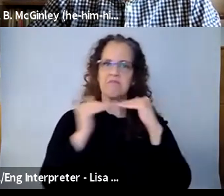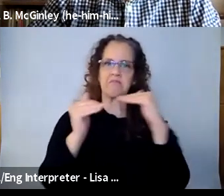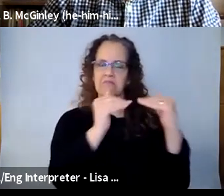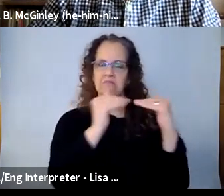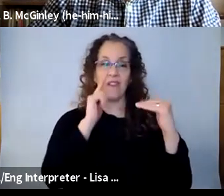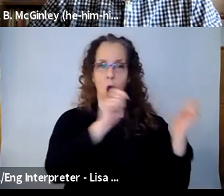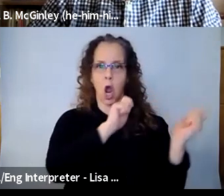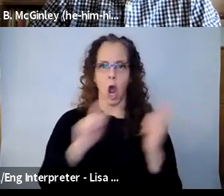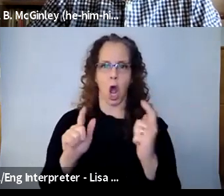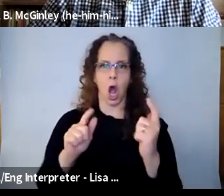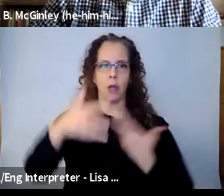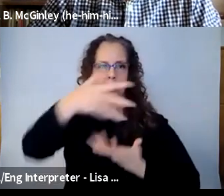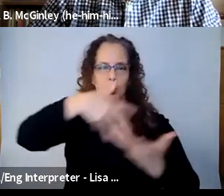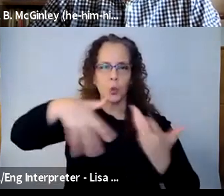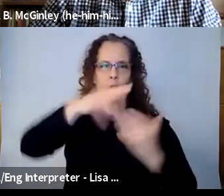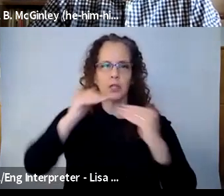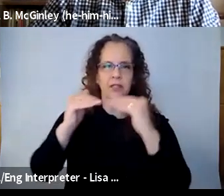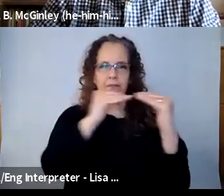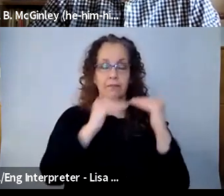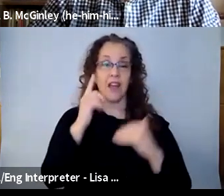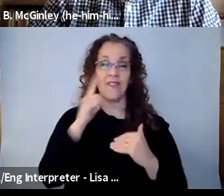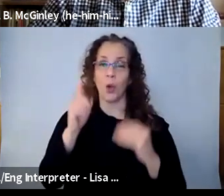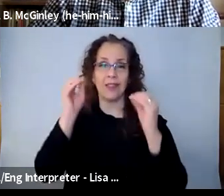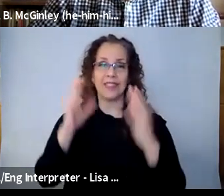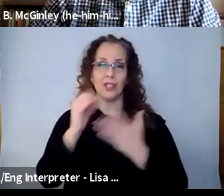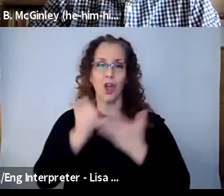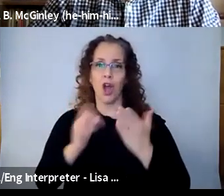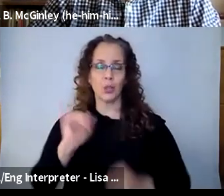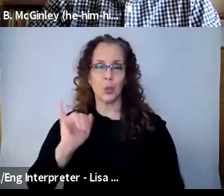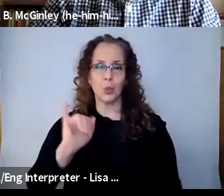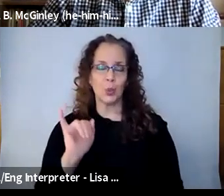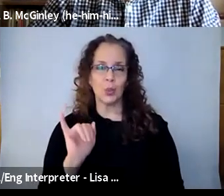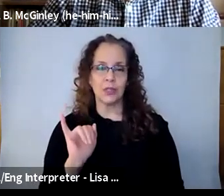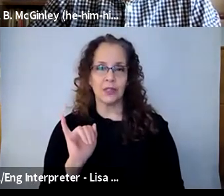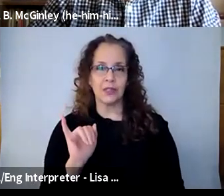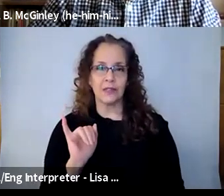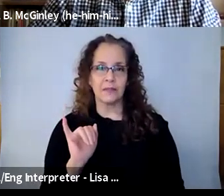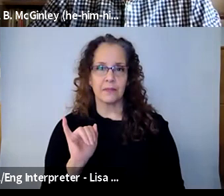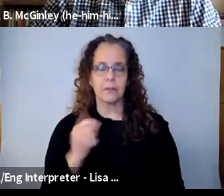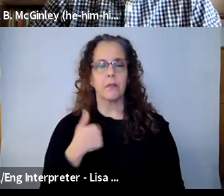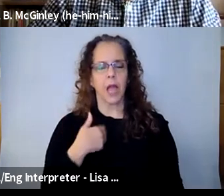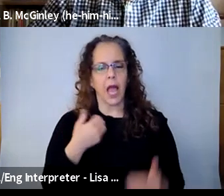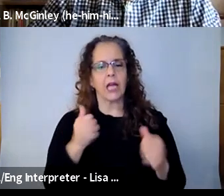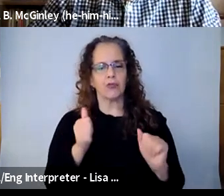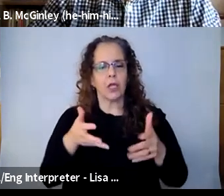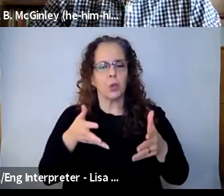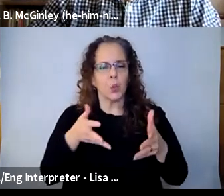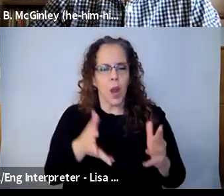all of their peers, for the TAs also, and I've just tried to allow enough space for what it is that I'm doing, that my